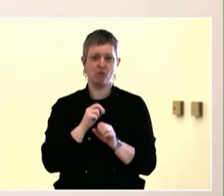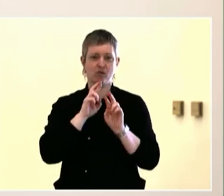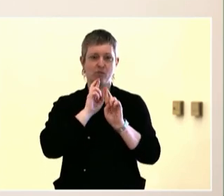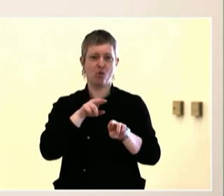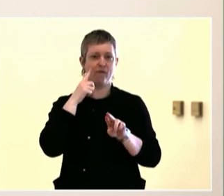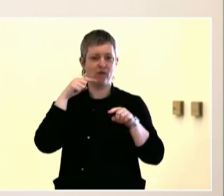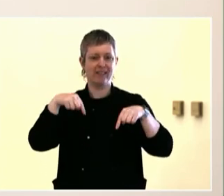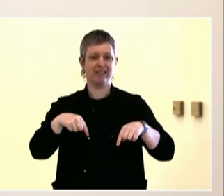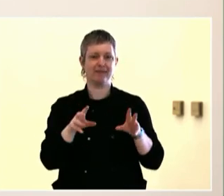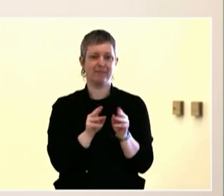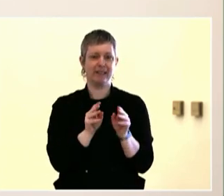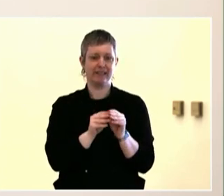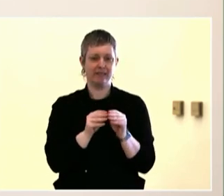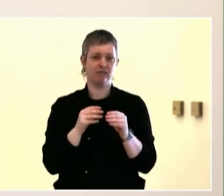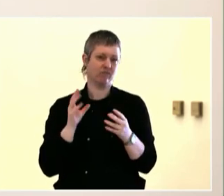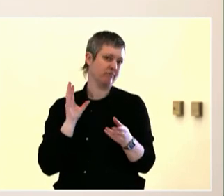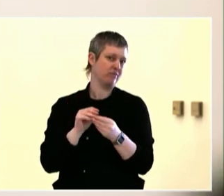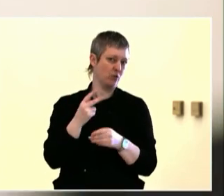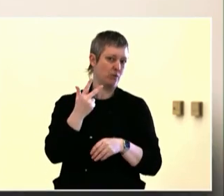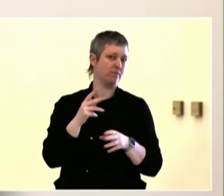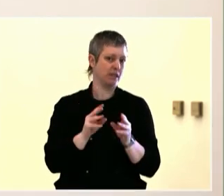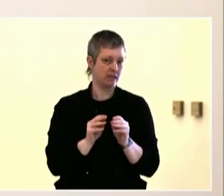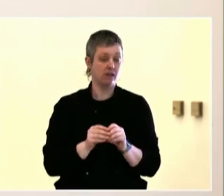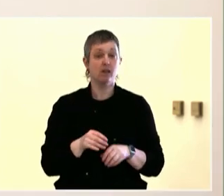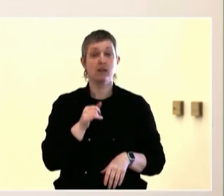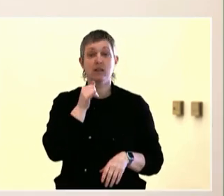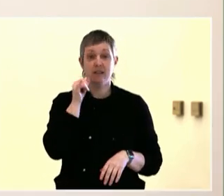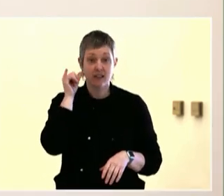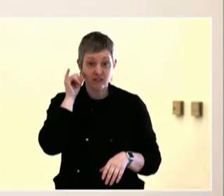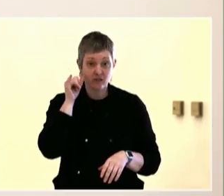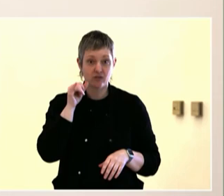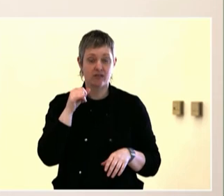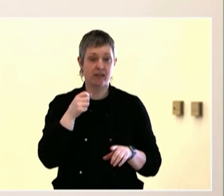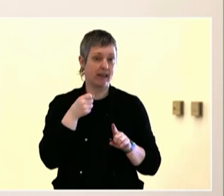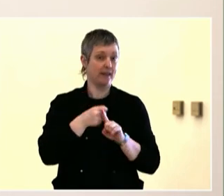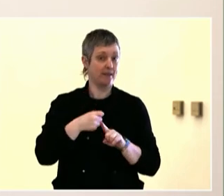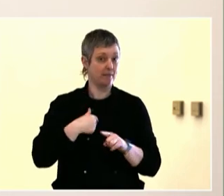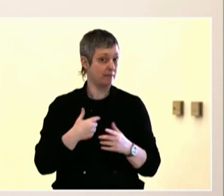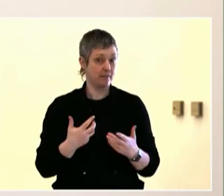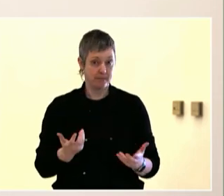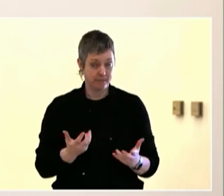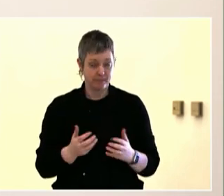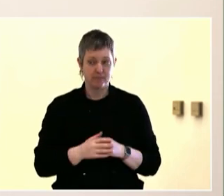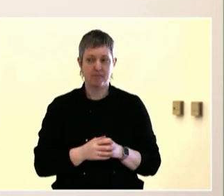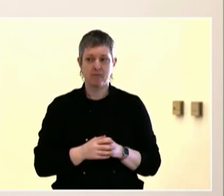going to ask if we can get up and move toward the center, so we're more filled in the front